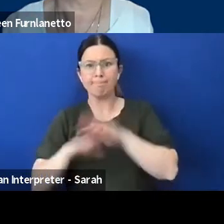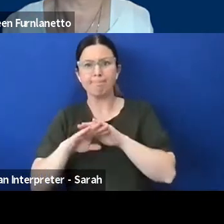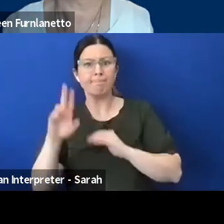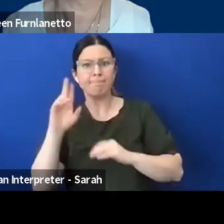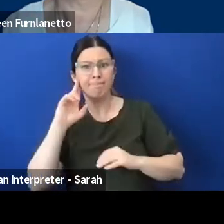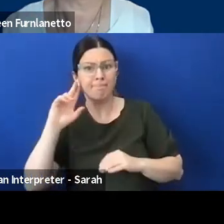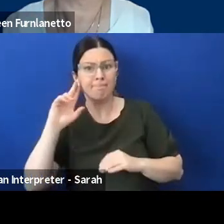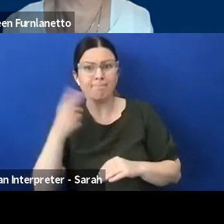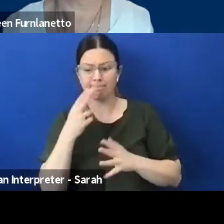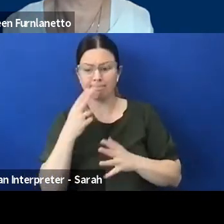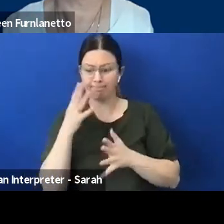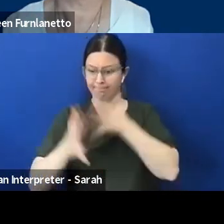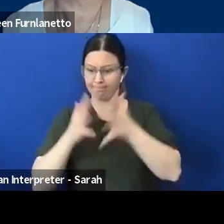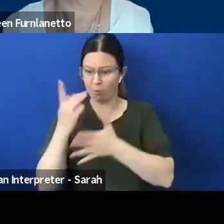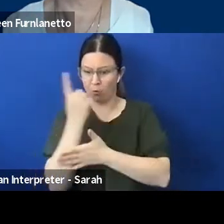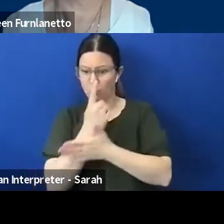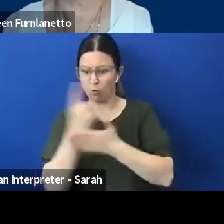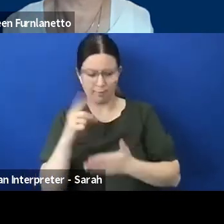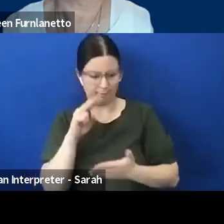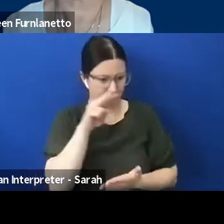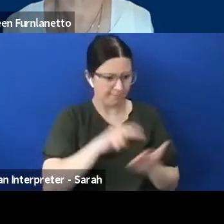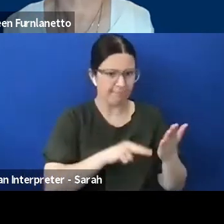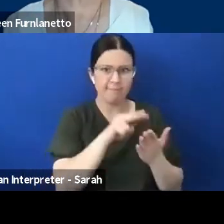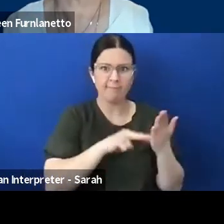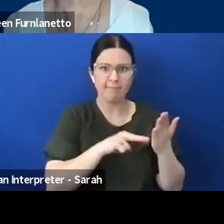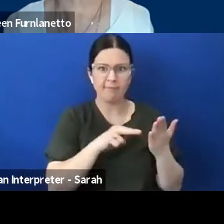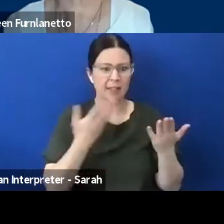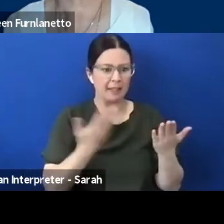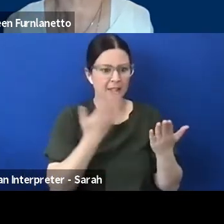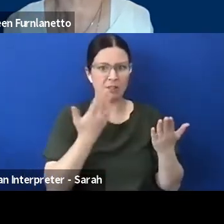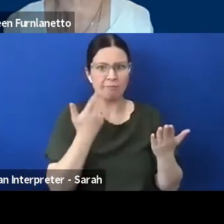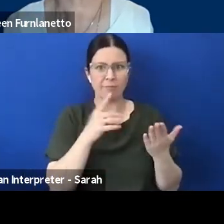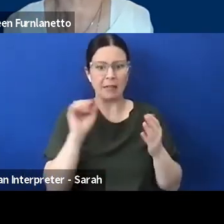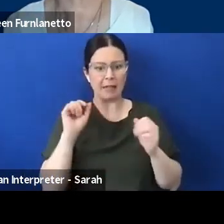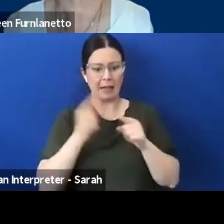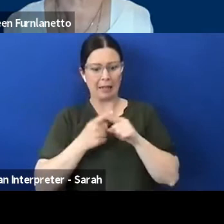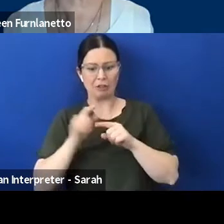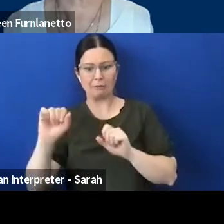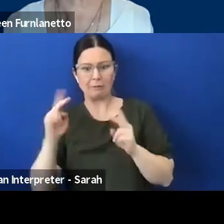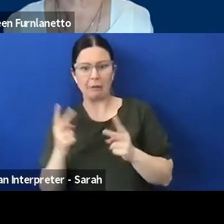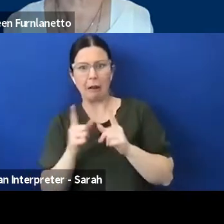information if english is their second language. So I definitely think there needs to be, you